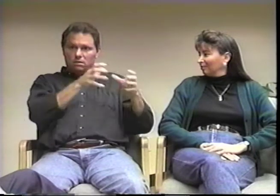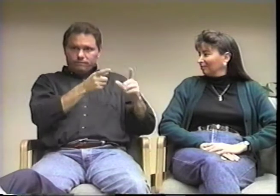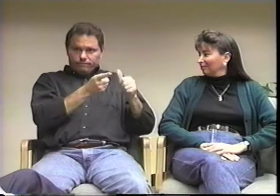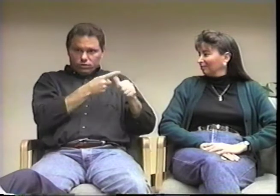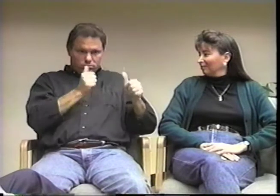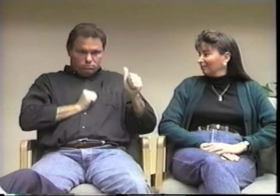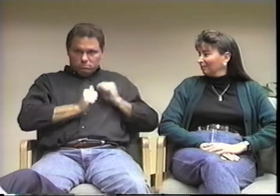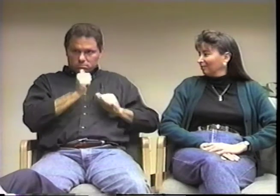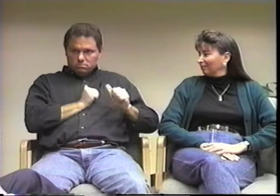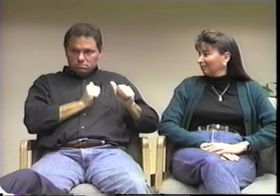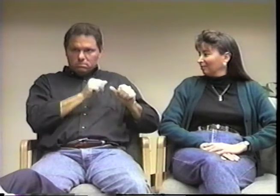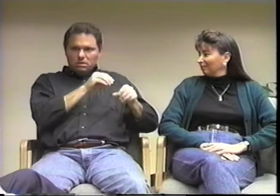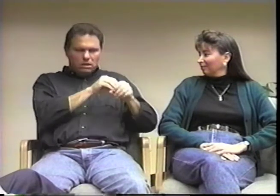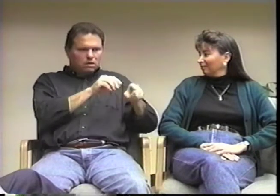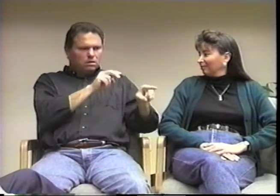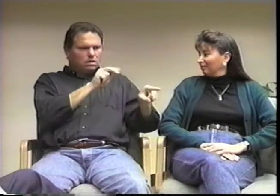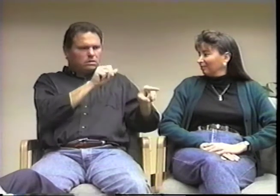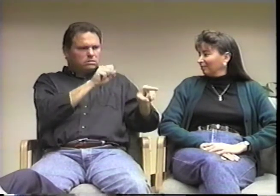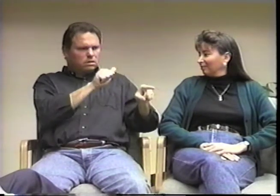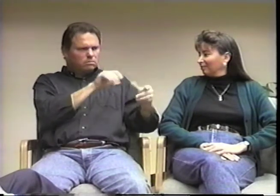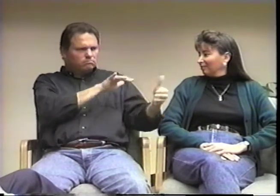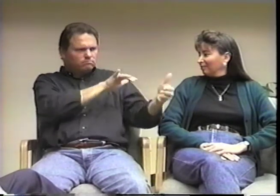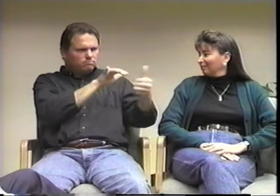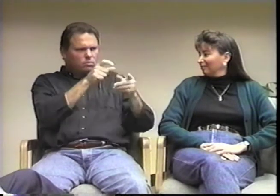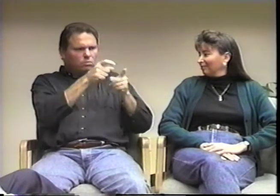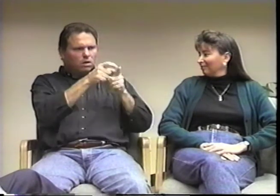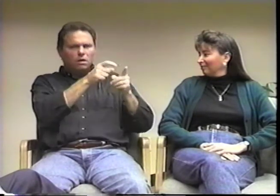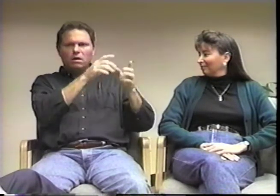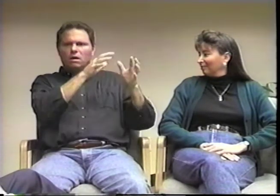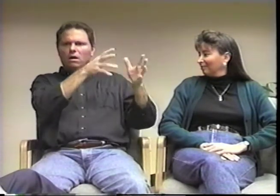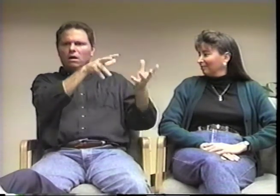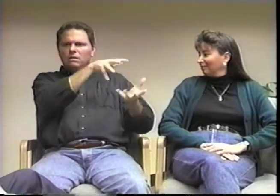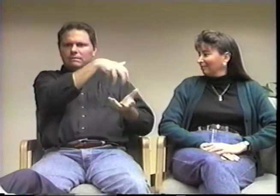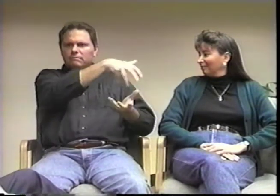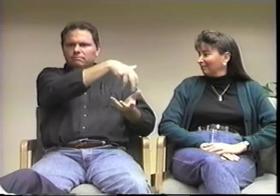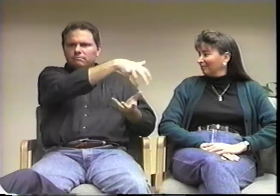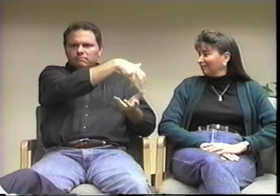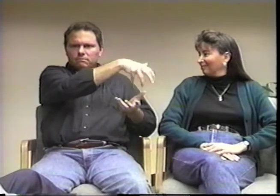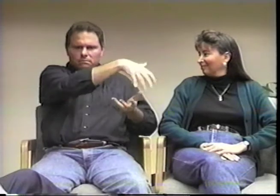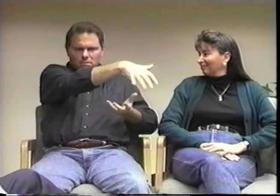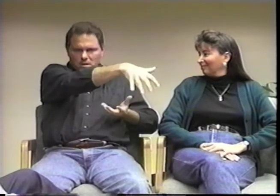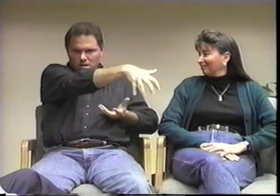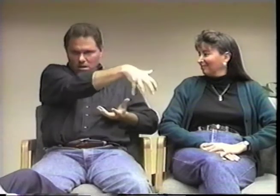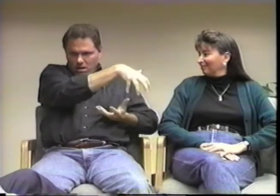but that some of what the actors do is a replica of some of NASA's [National Aeronautics and Space Administration] activities,